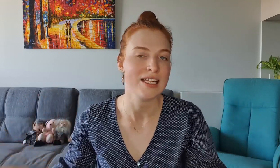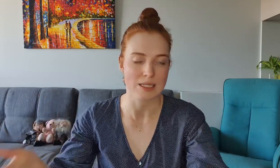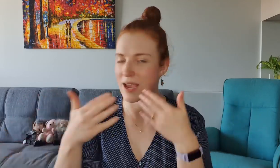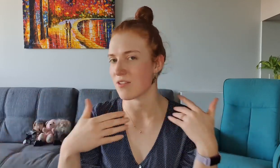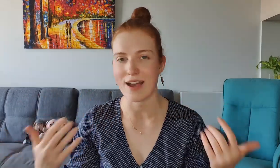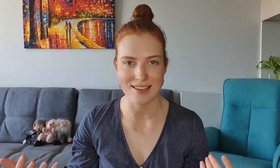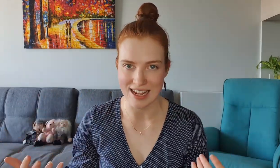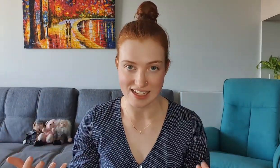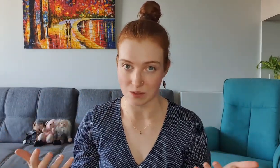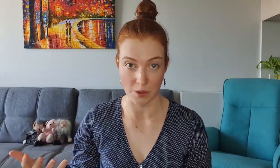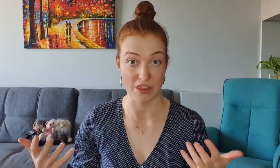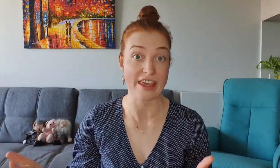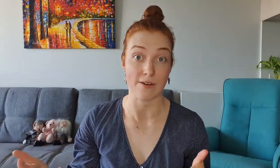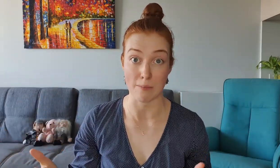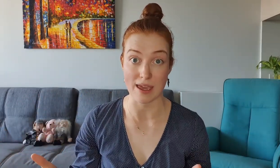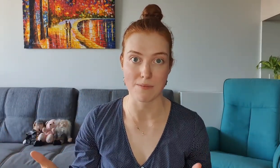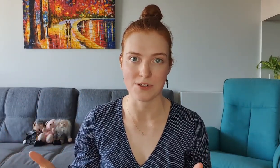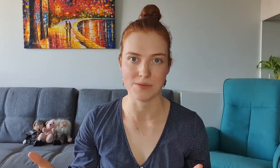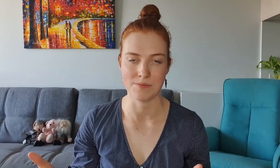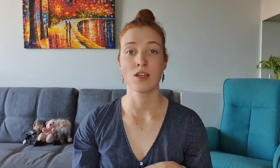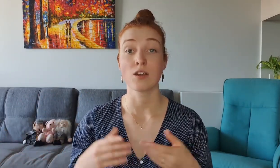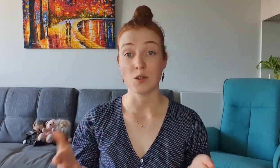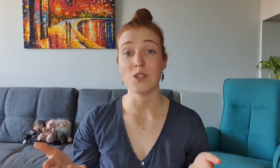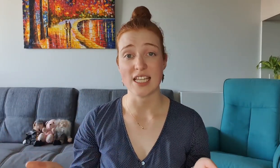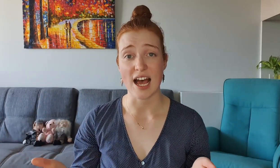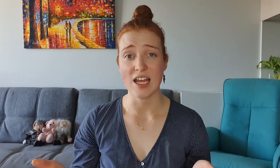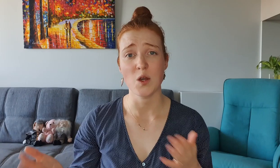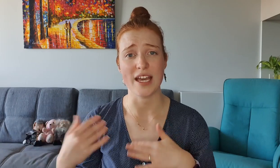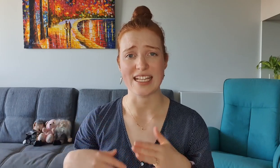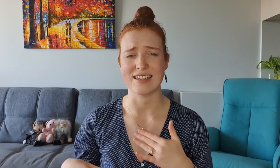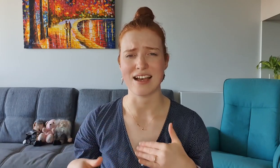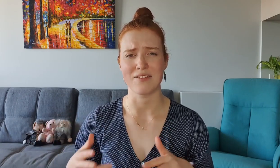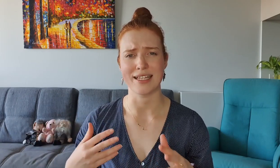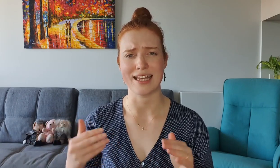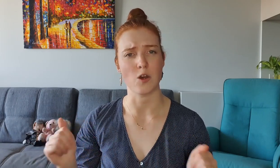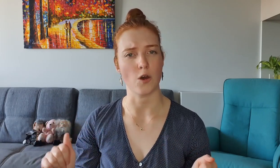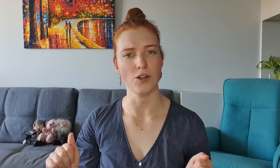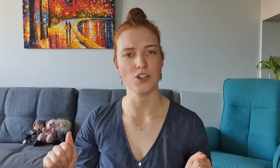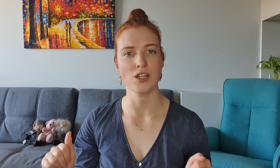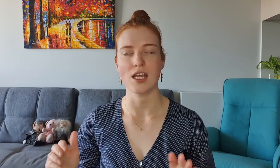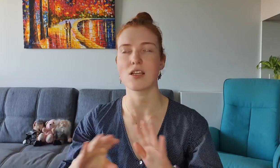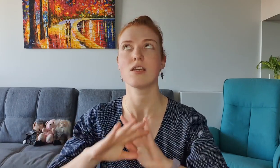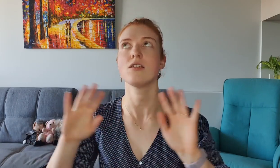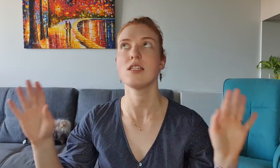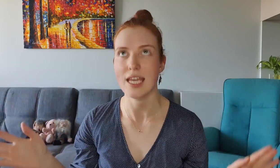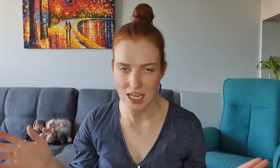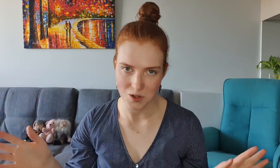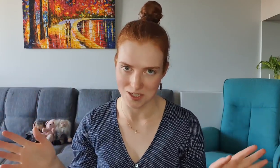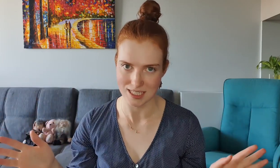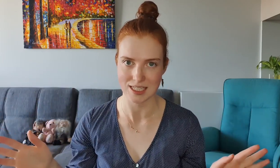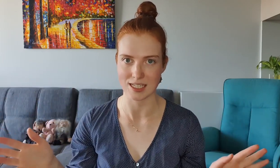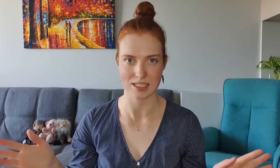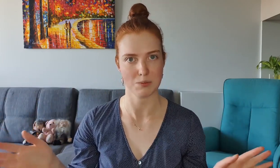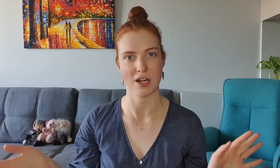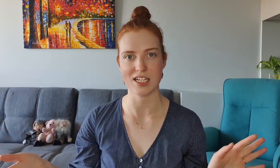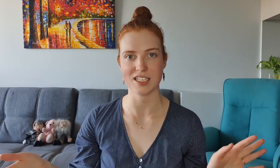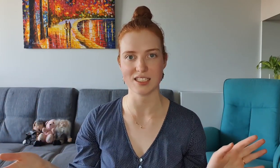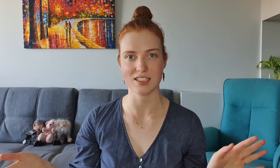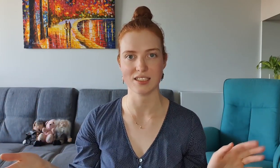Despite the fact that he has to work with hearing people Yu Tsai, who I guess is kind of like their coach, continuously sings his praises